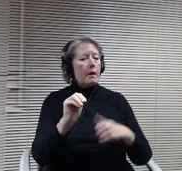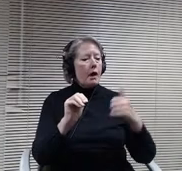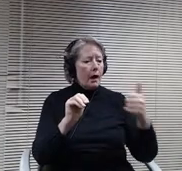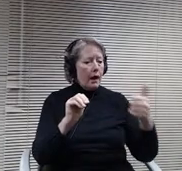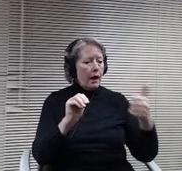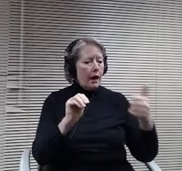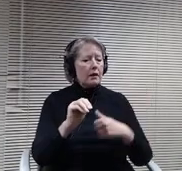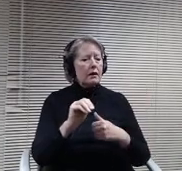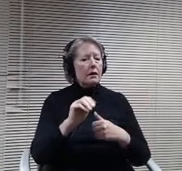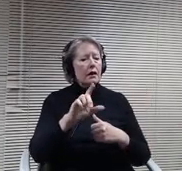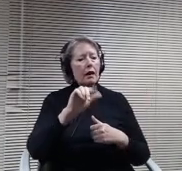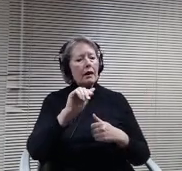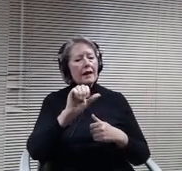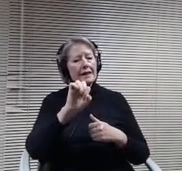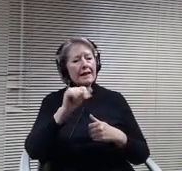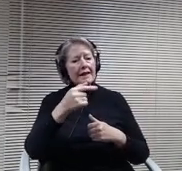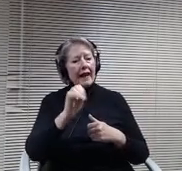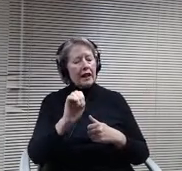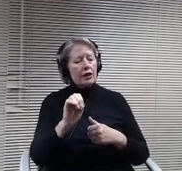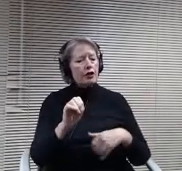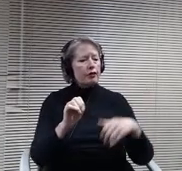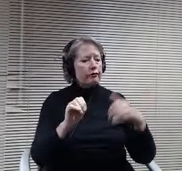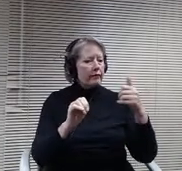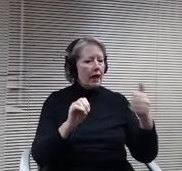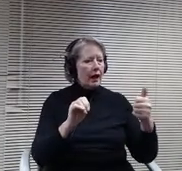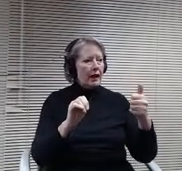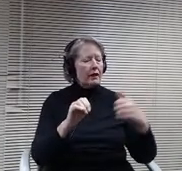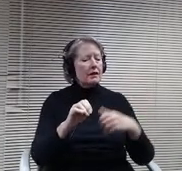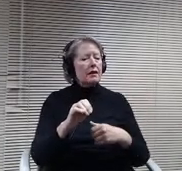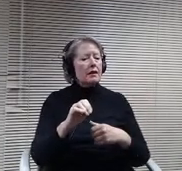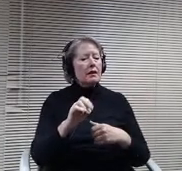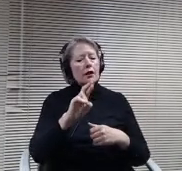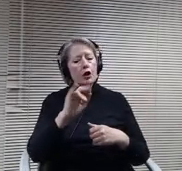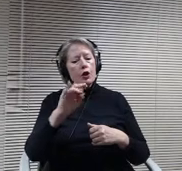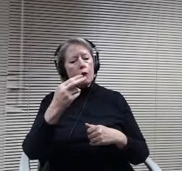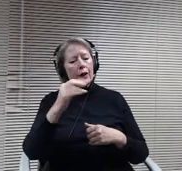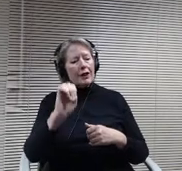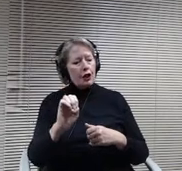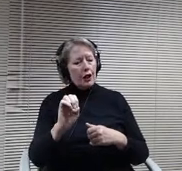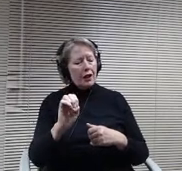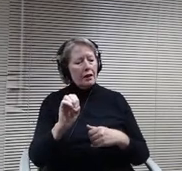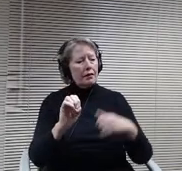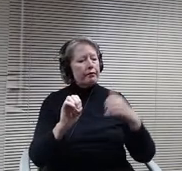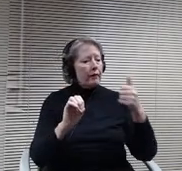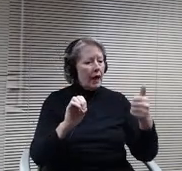I boardmember Richie. I board member Vitaly I board